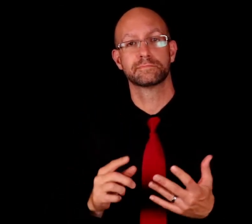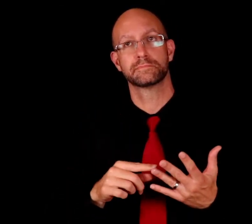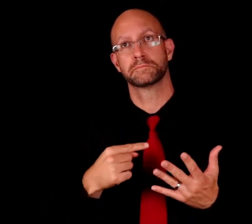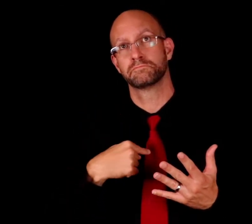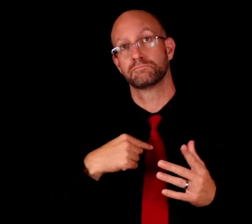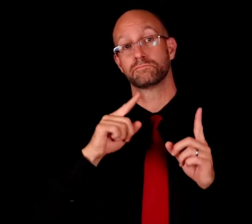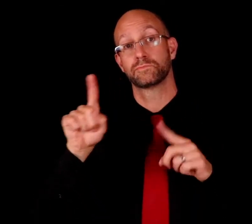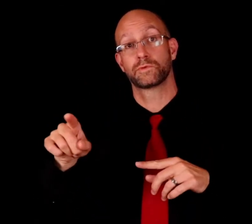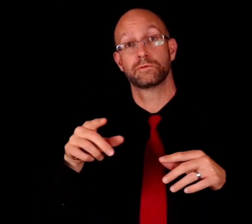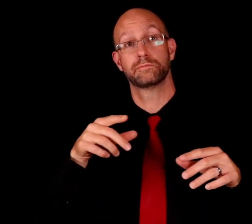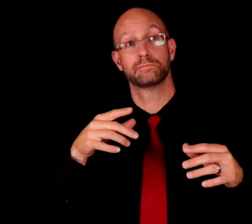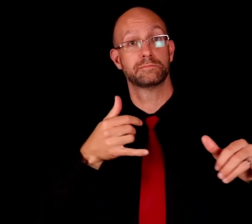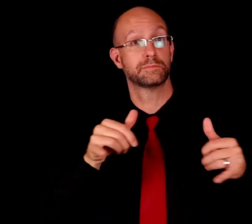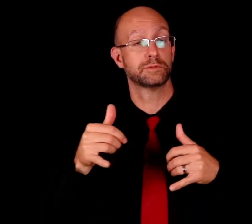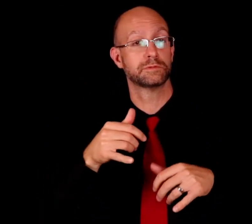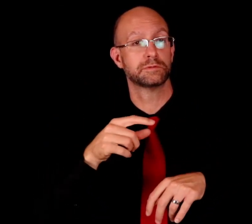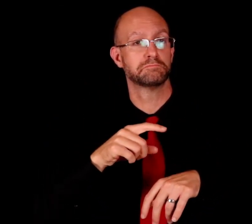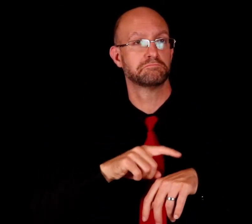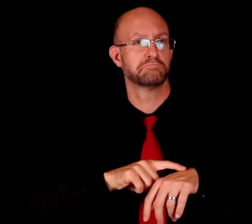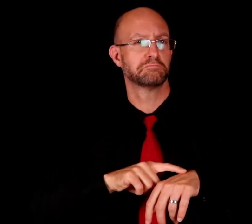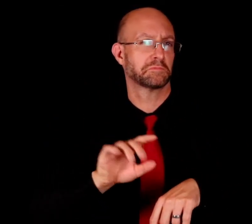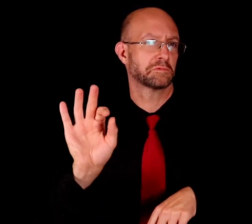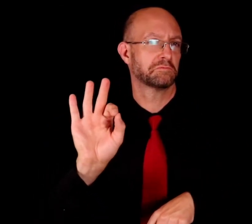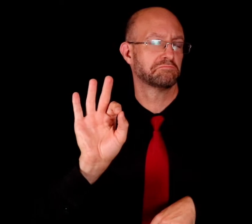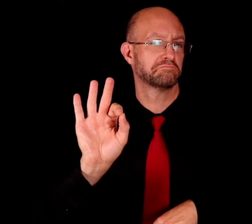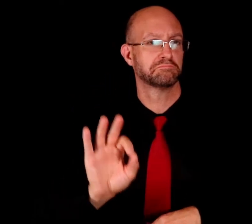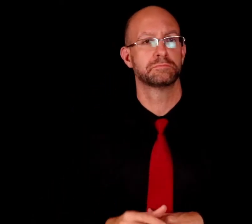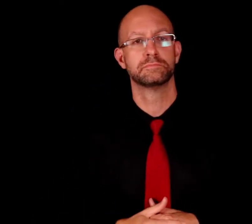I GO PARTY TIME-9.